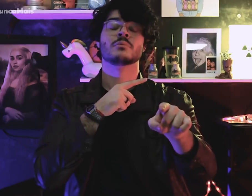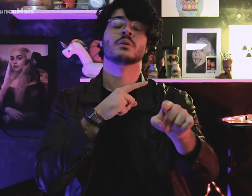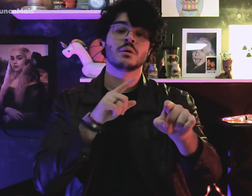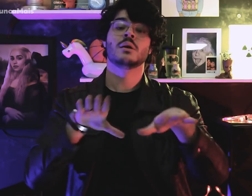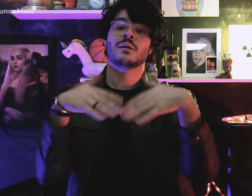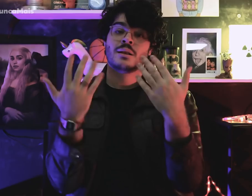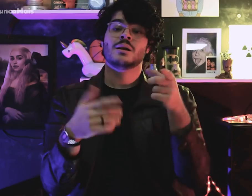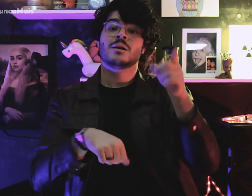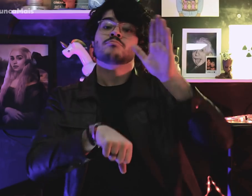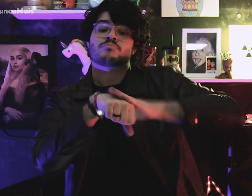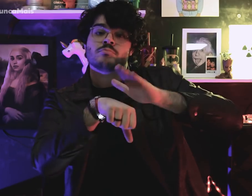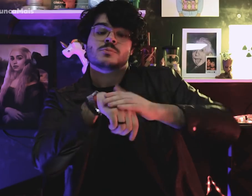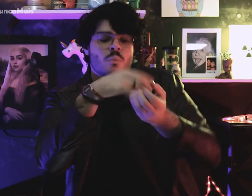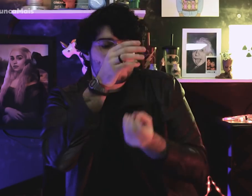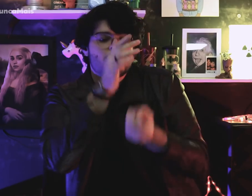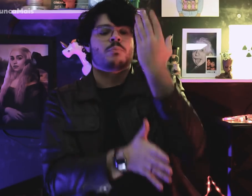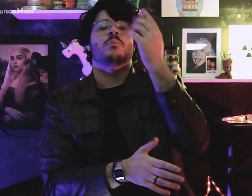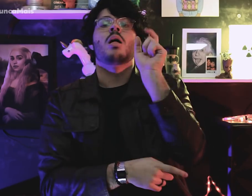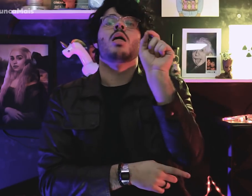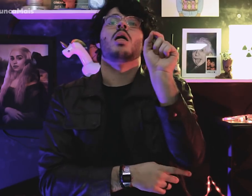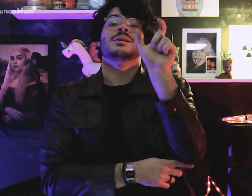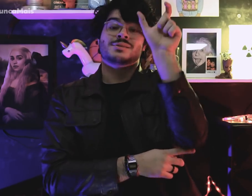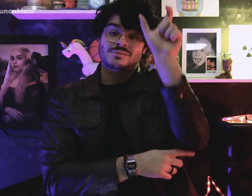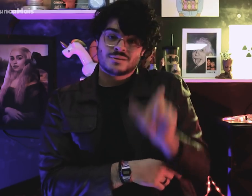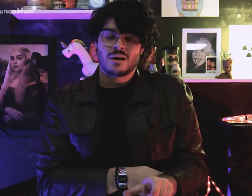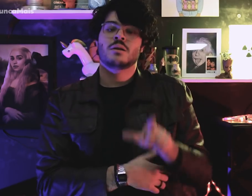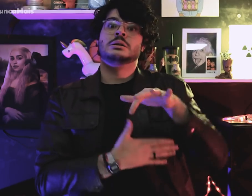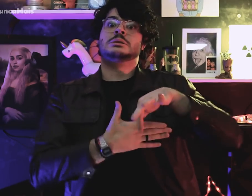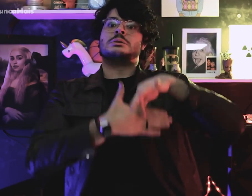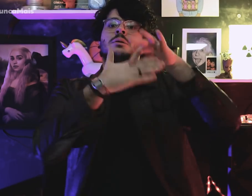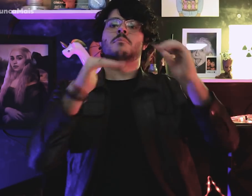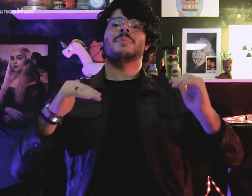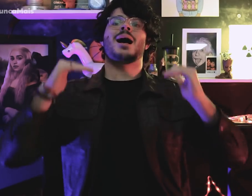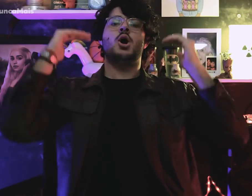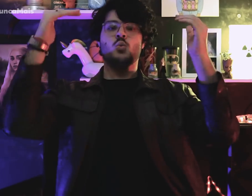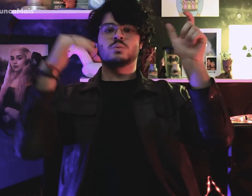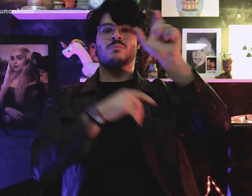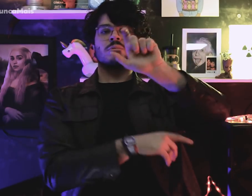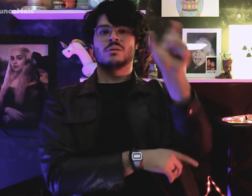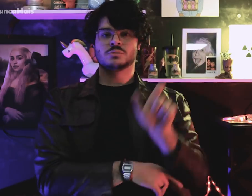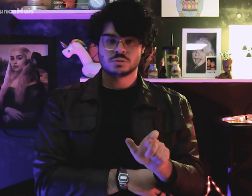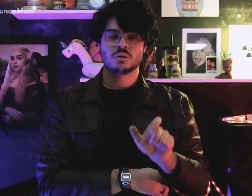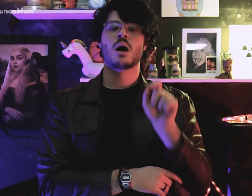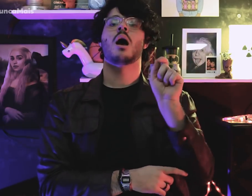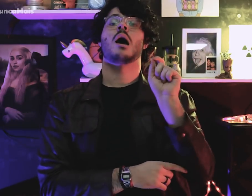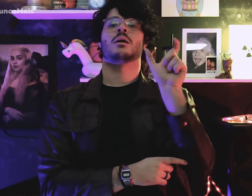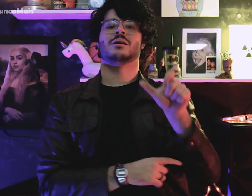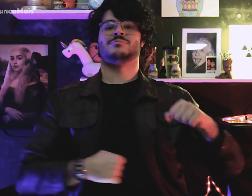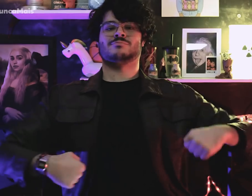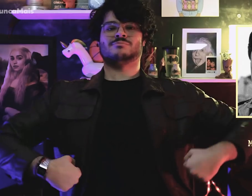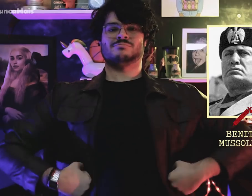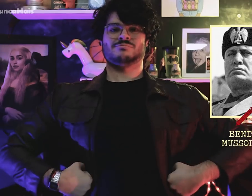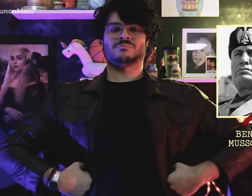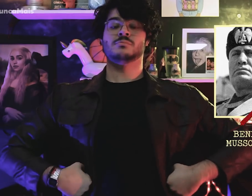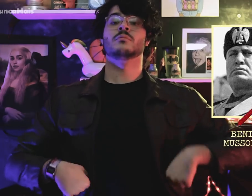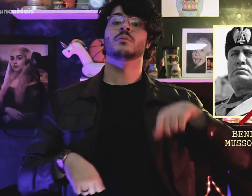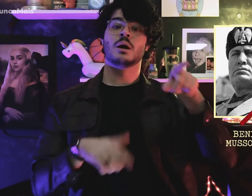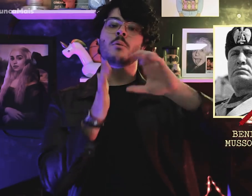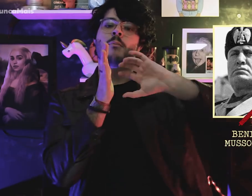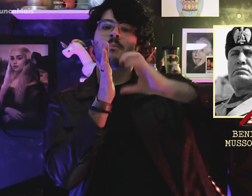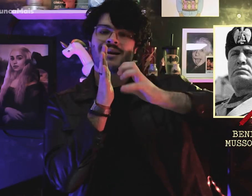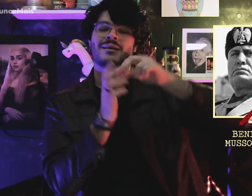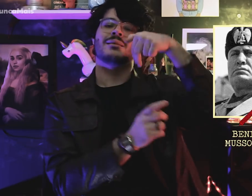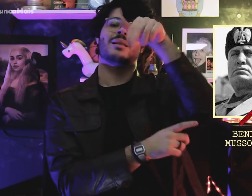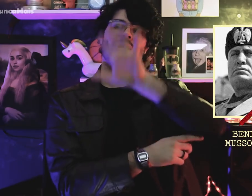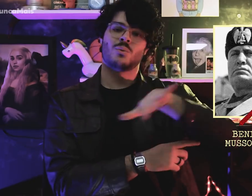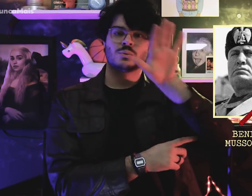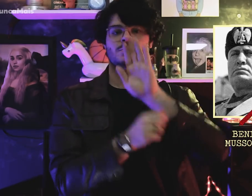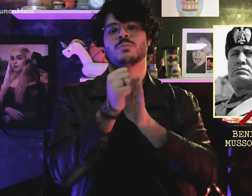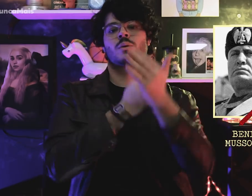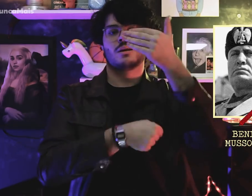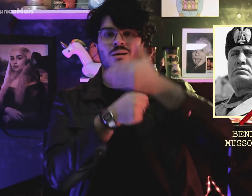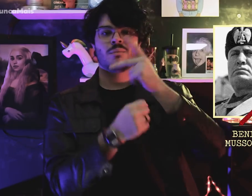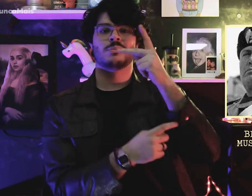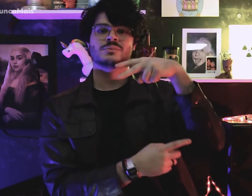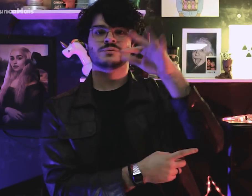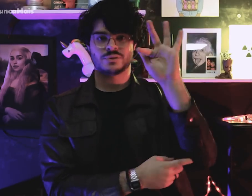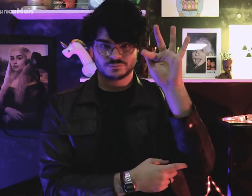Created by the former supreme leader of Italy, Benito Mussolini, National Fascist Party (PNF).